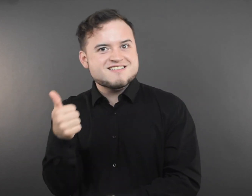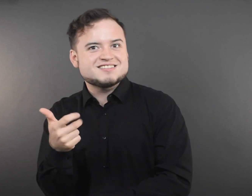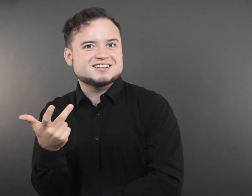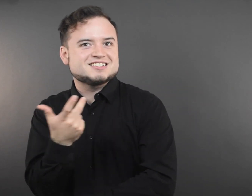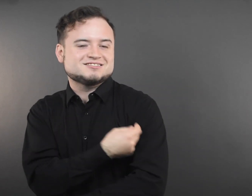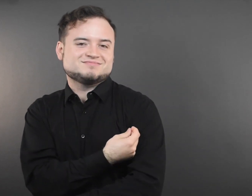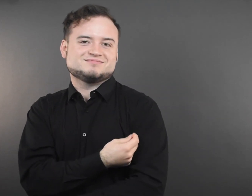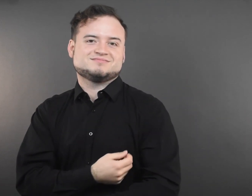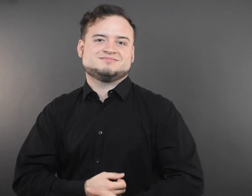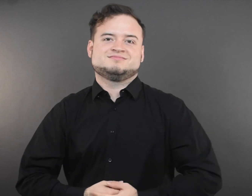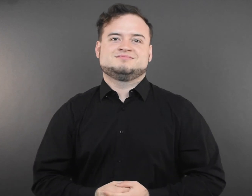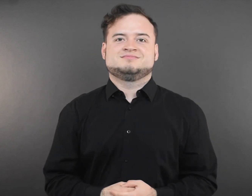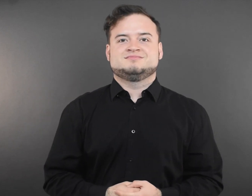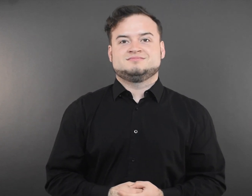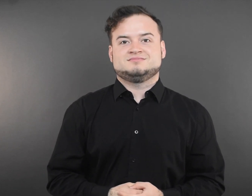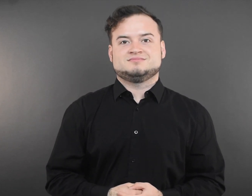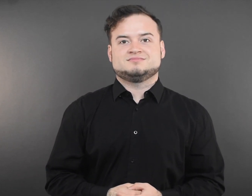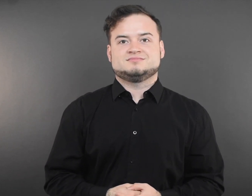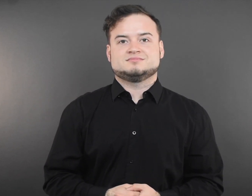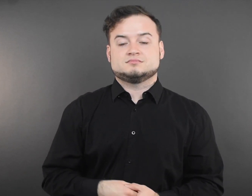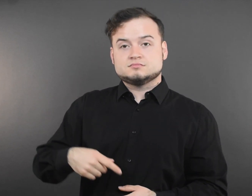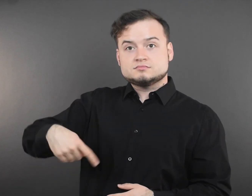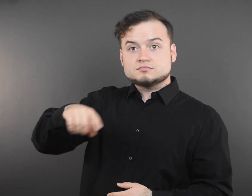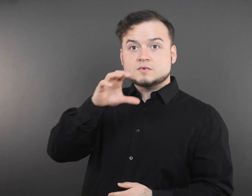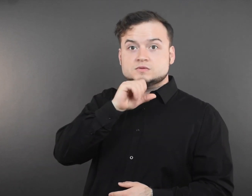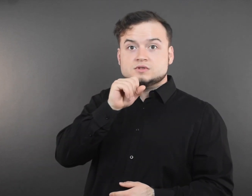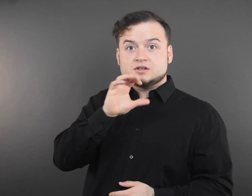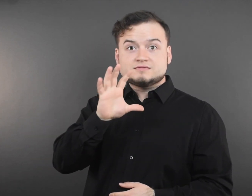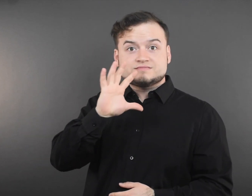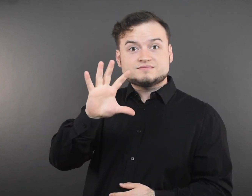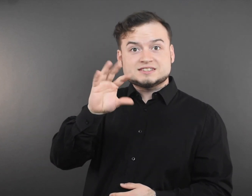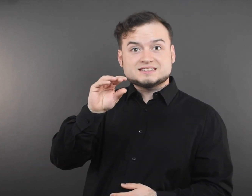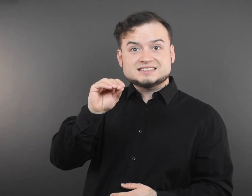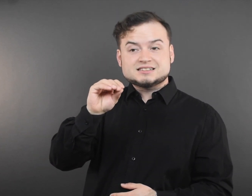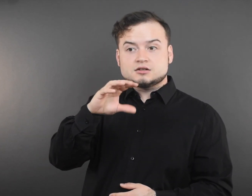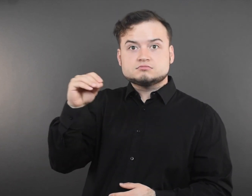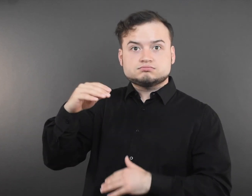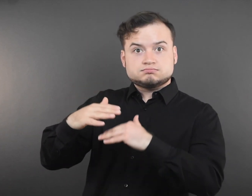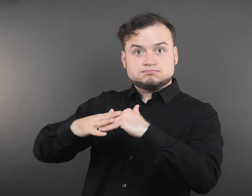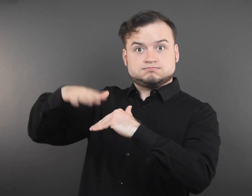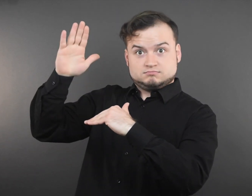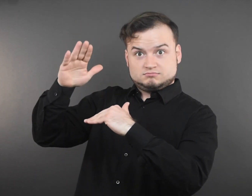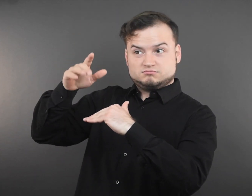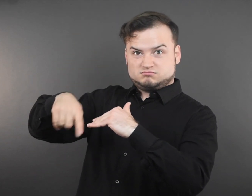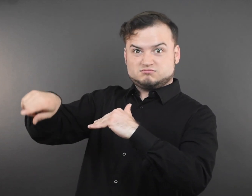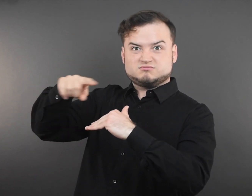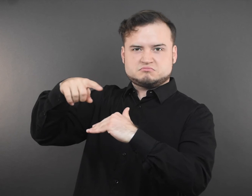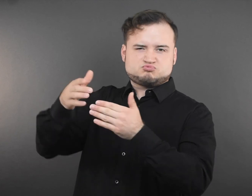Those 50 and older and those who are 12 and older